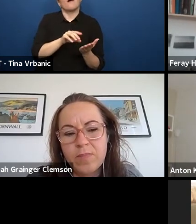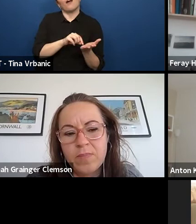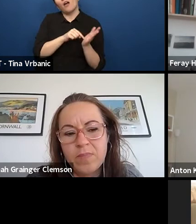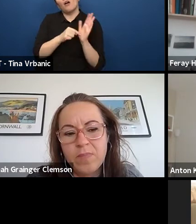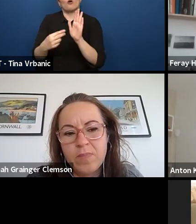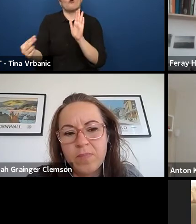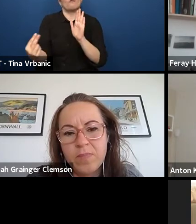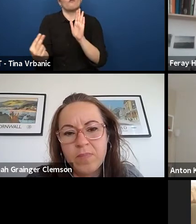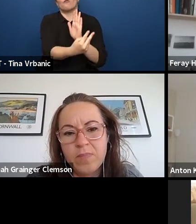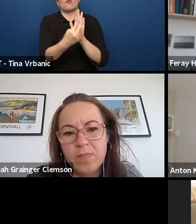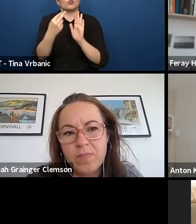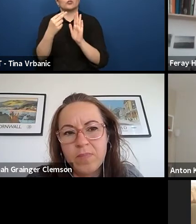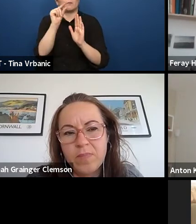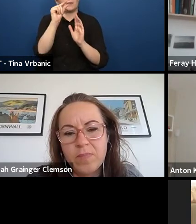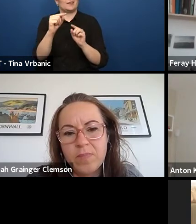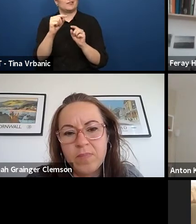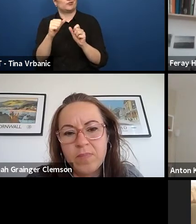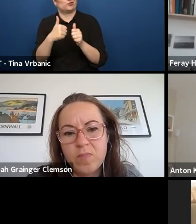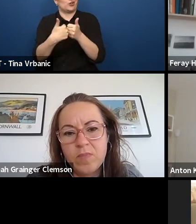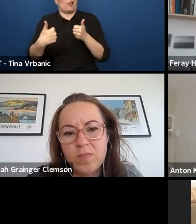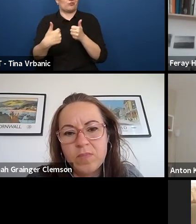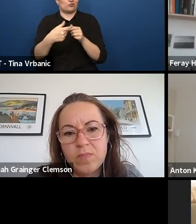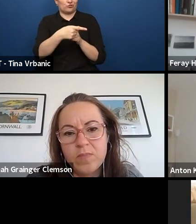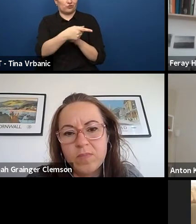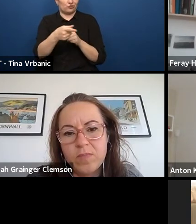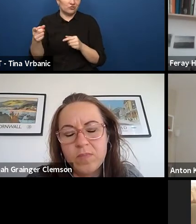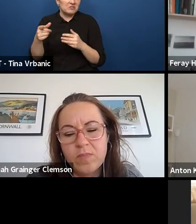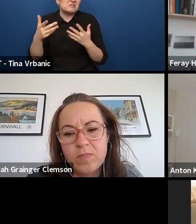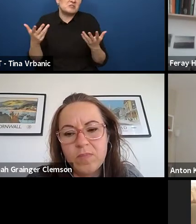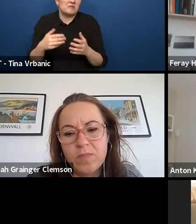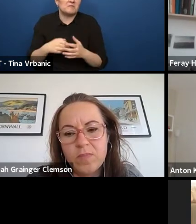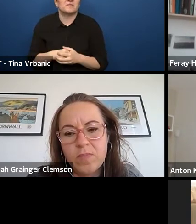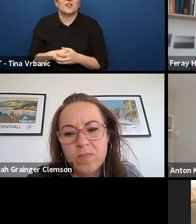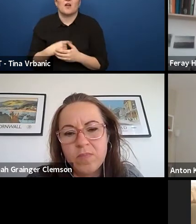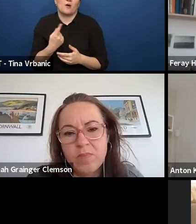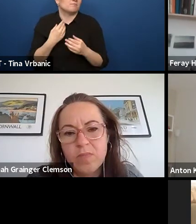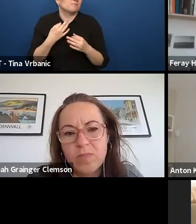we always underestimates youngsters, children,